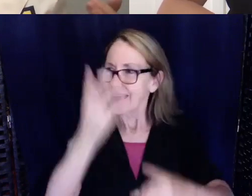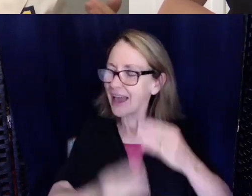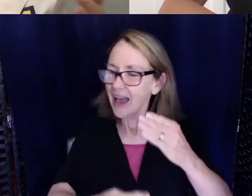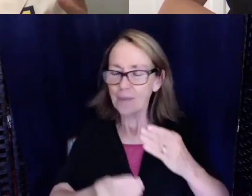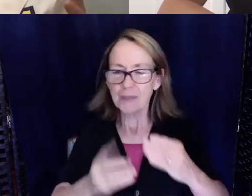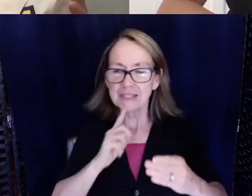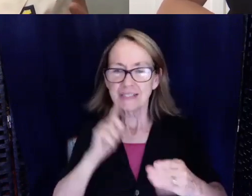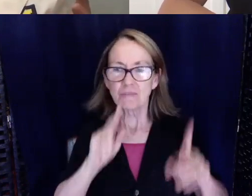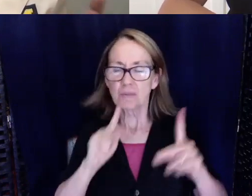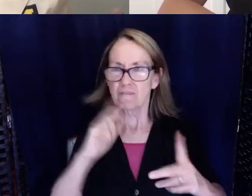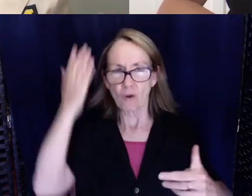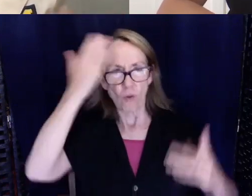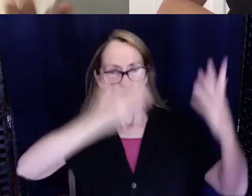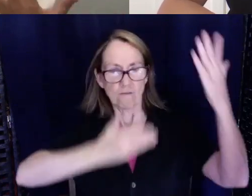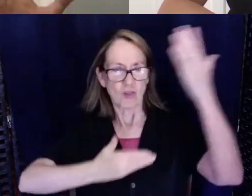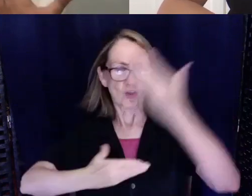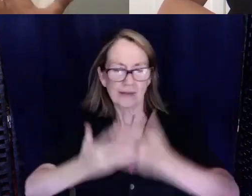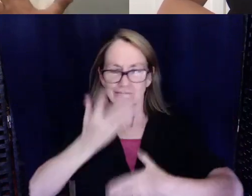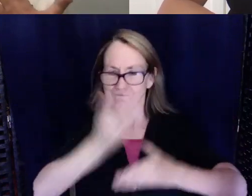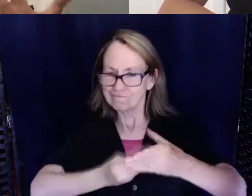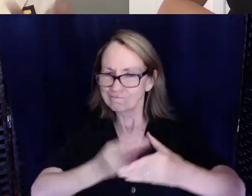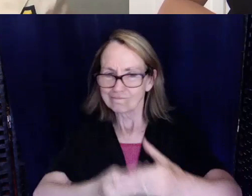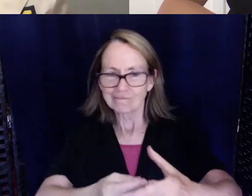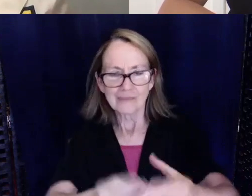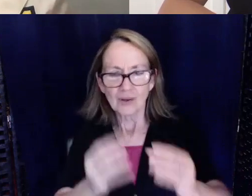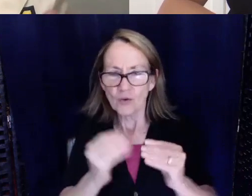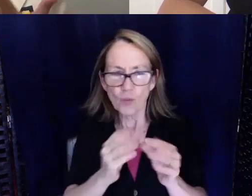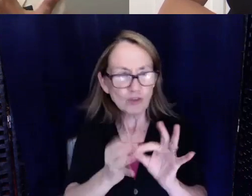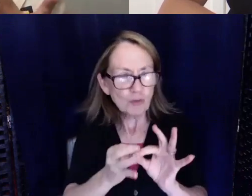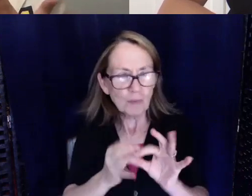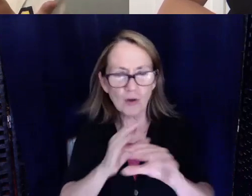because there's no interpreter or there's no closed captioning of the